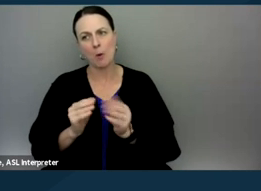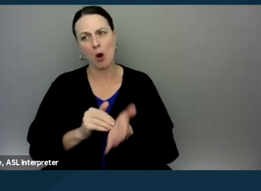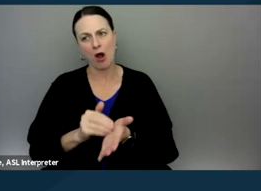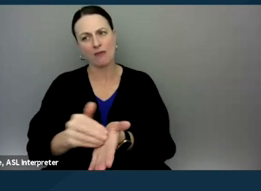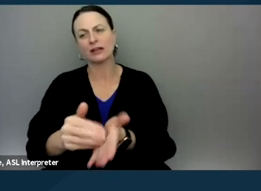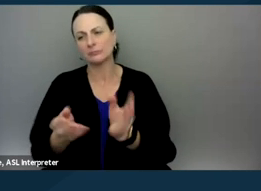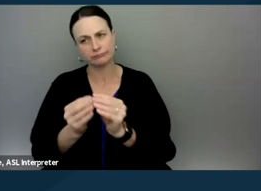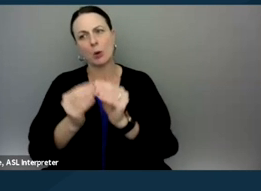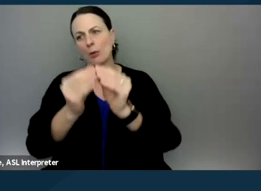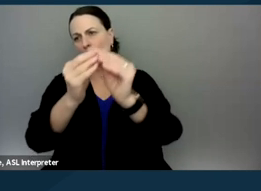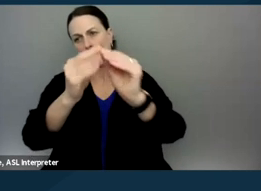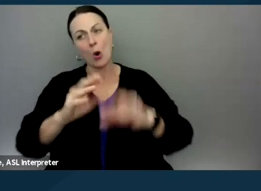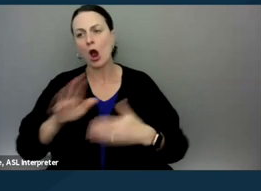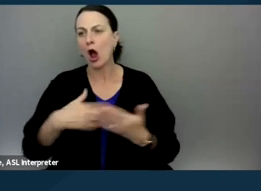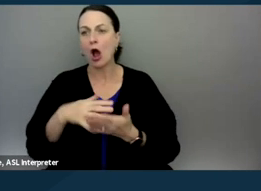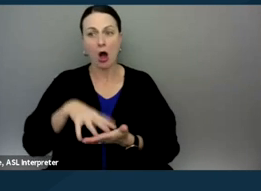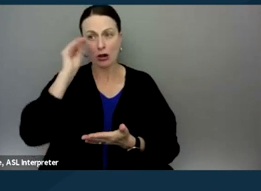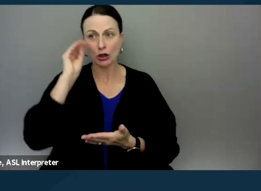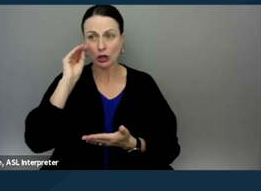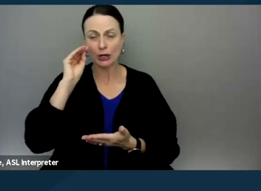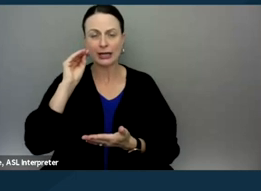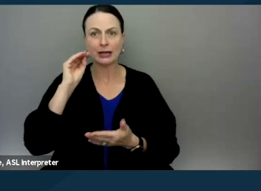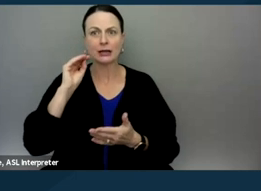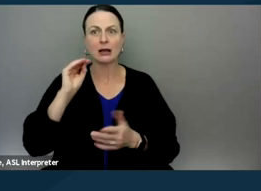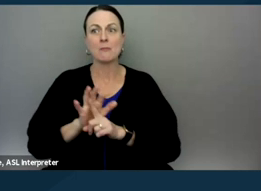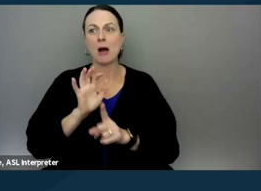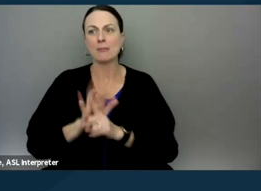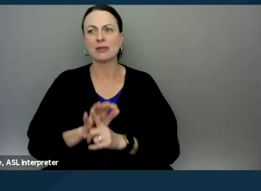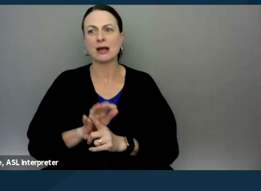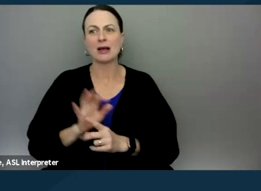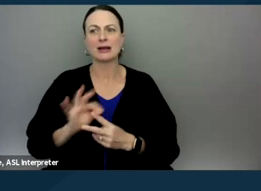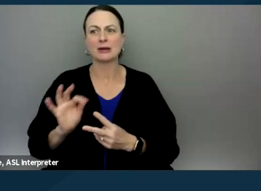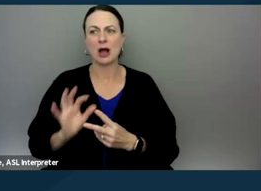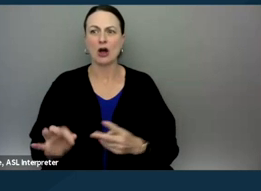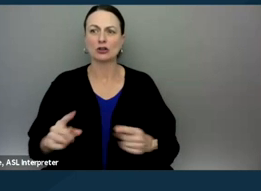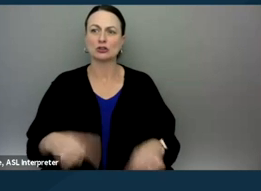we are all learning more about the popularity of alternative dispute resolution,